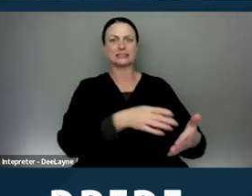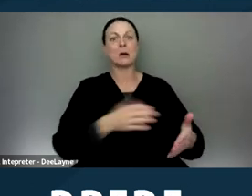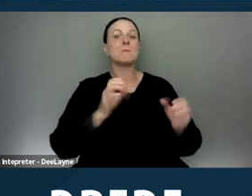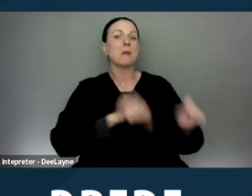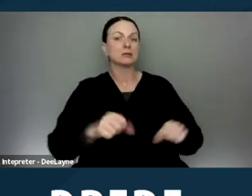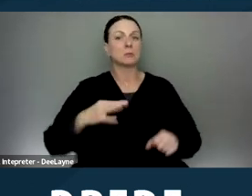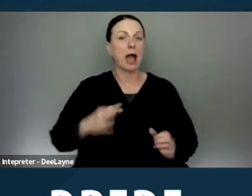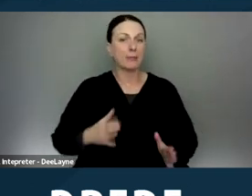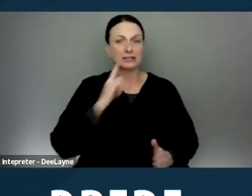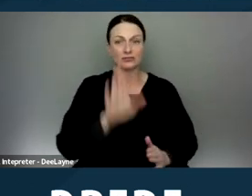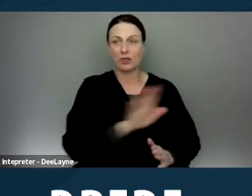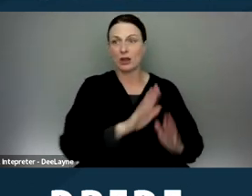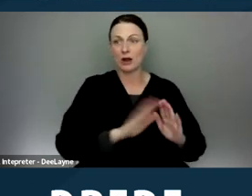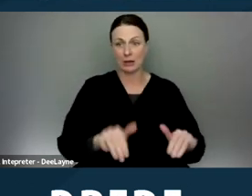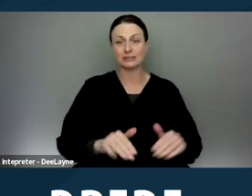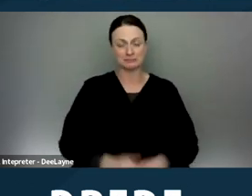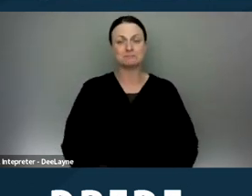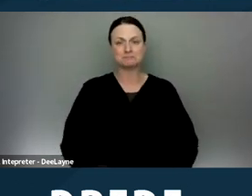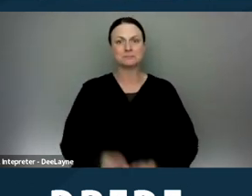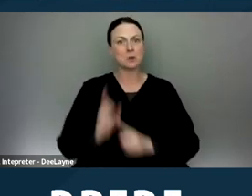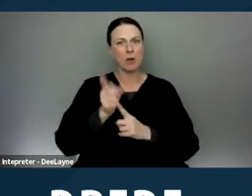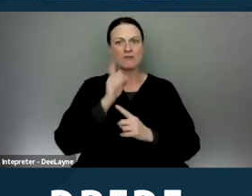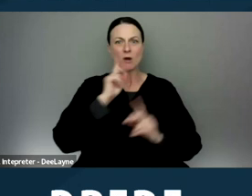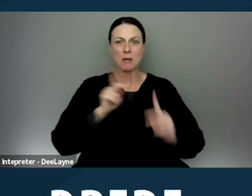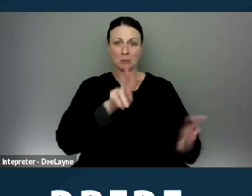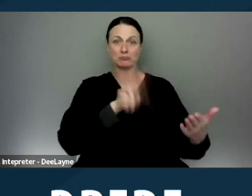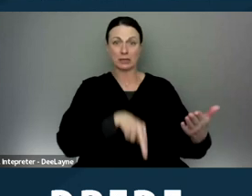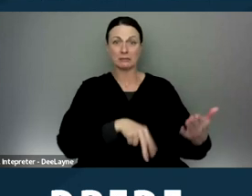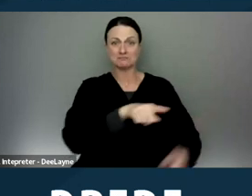So I'm gonna give a second for people to read this slide.